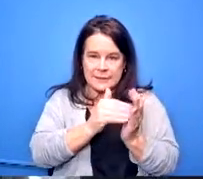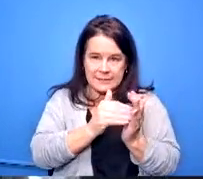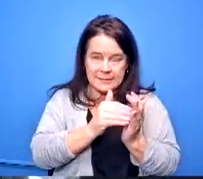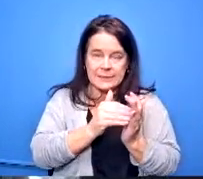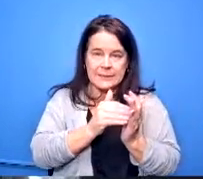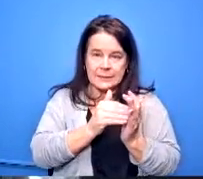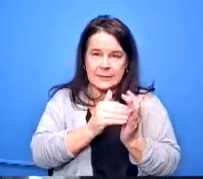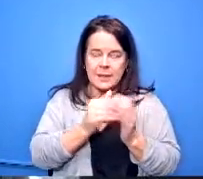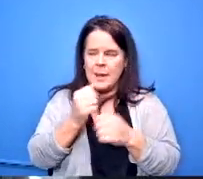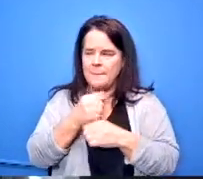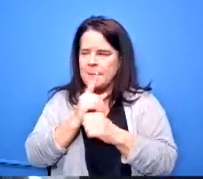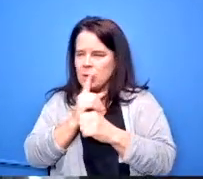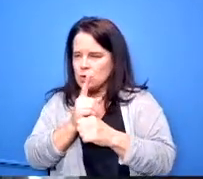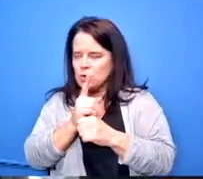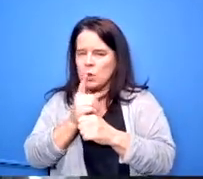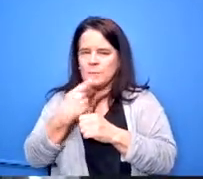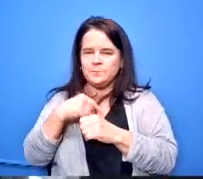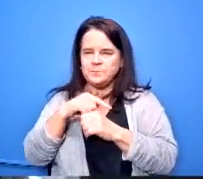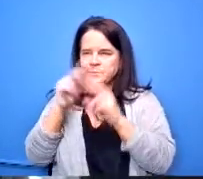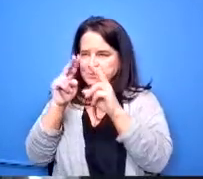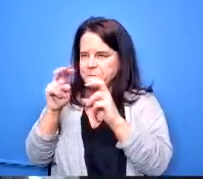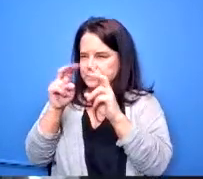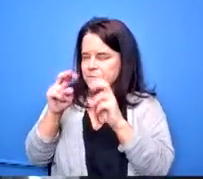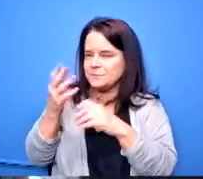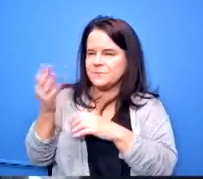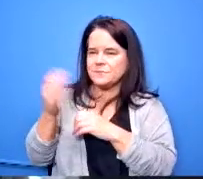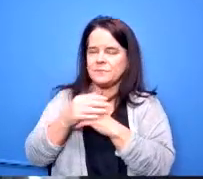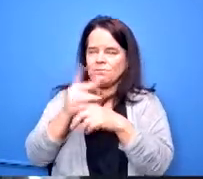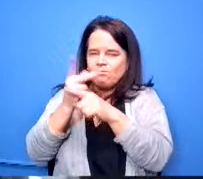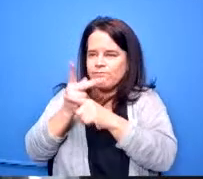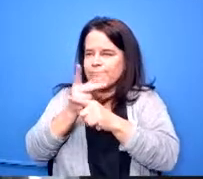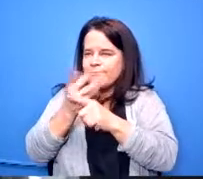that we're looking at these things not only from that monetary side but one of the biggest things